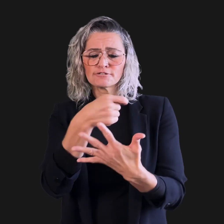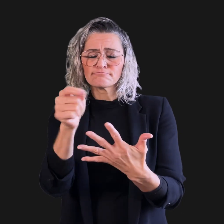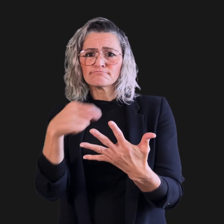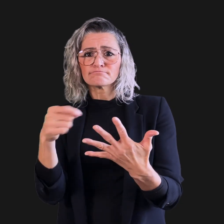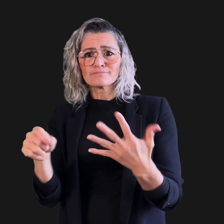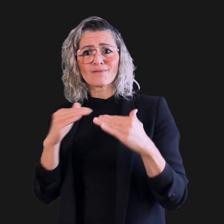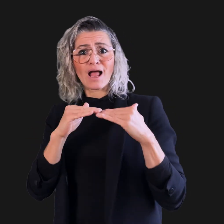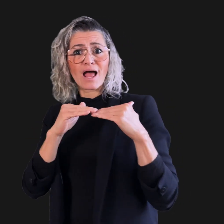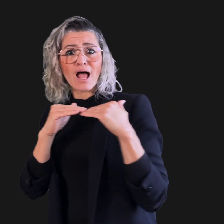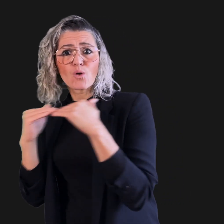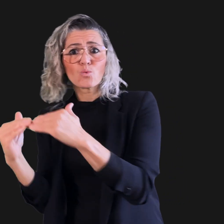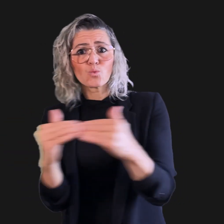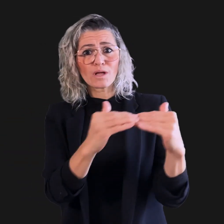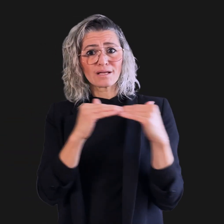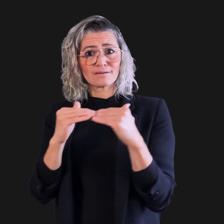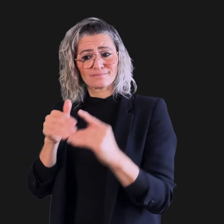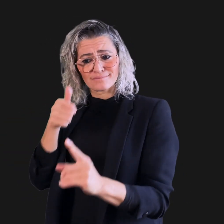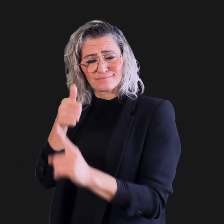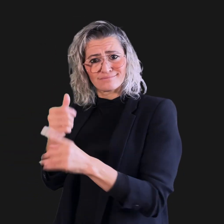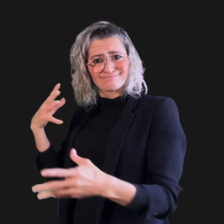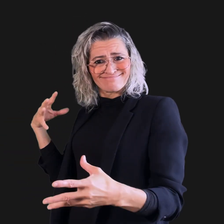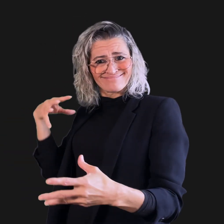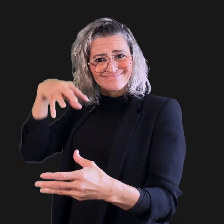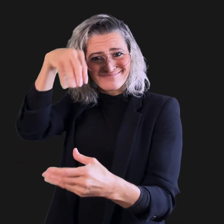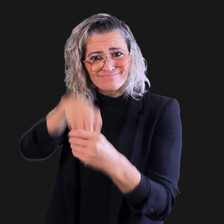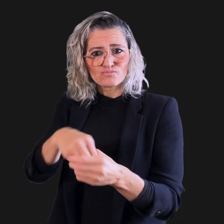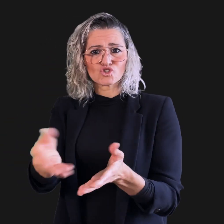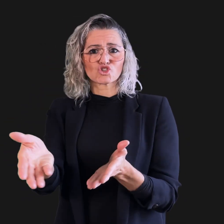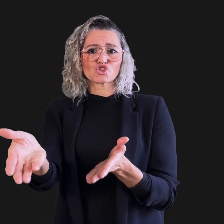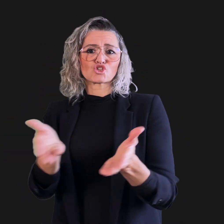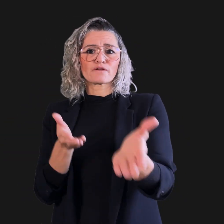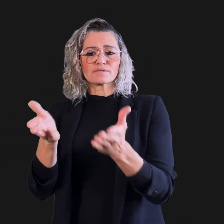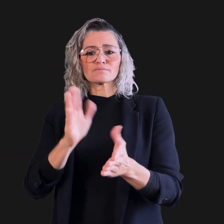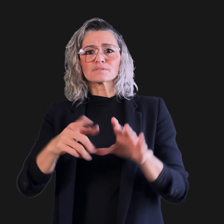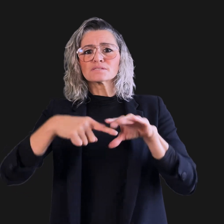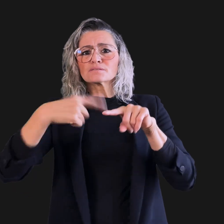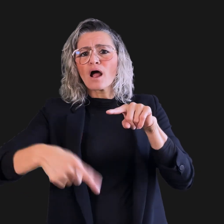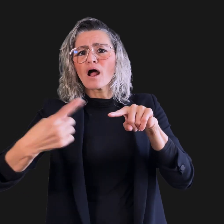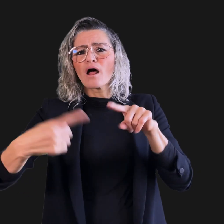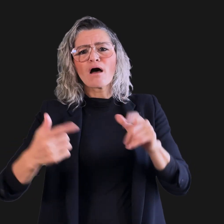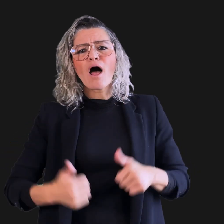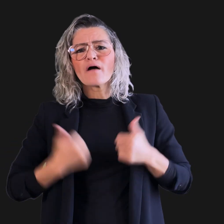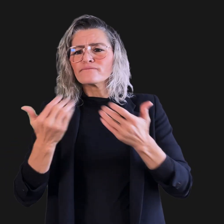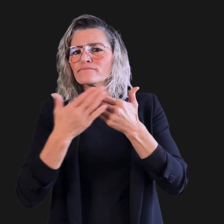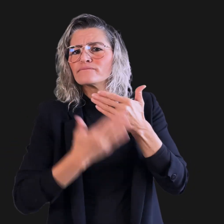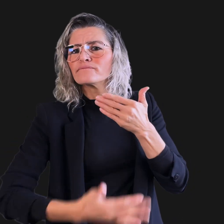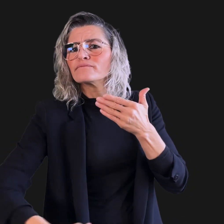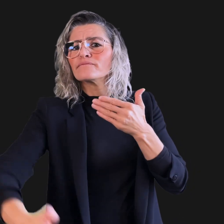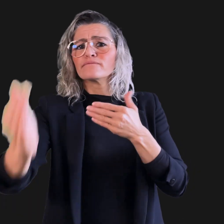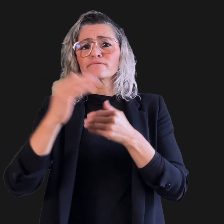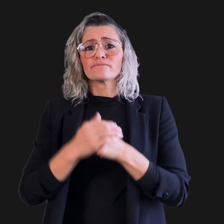and build in equity throughout a service lifecycle.